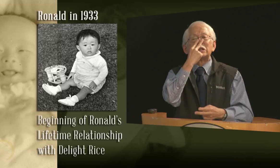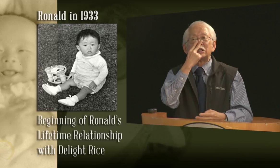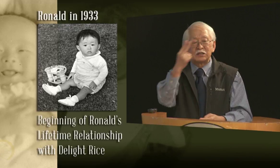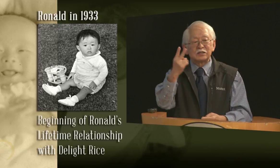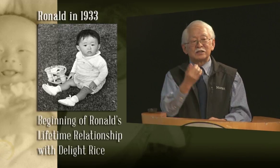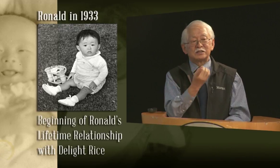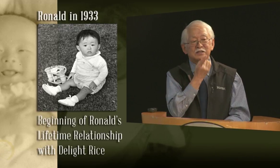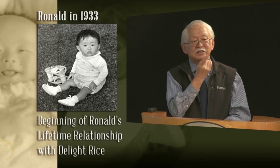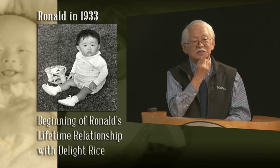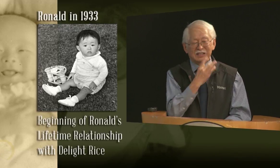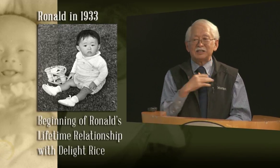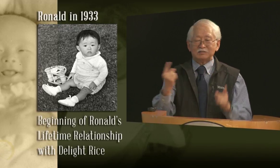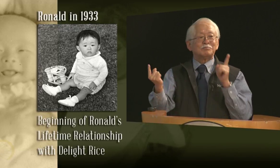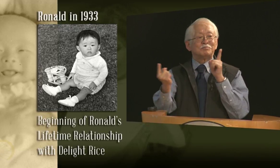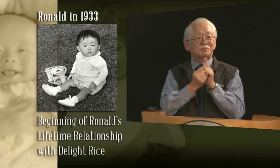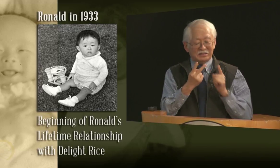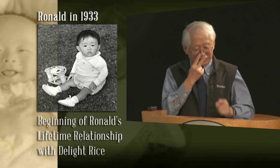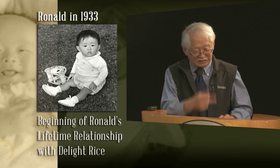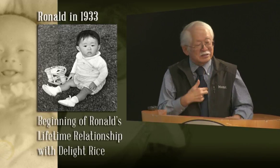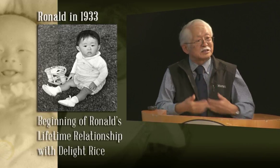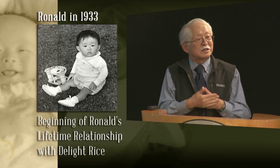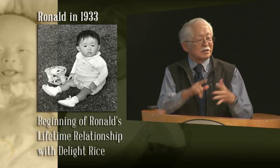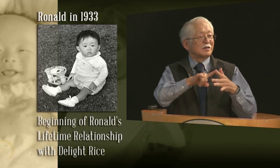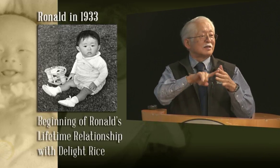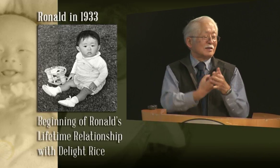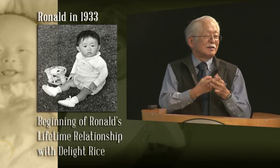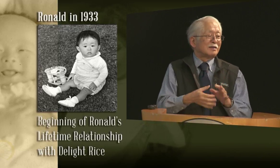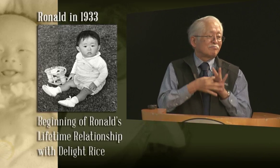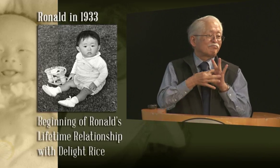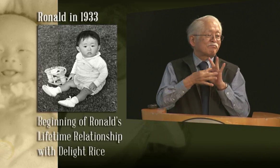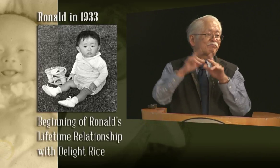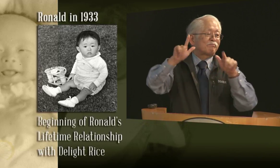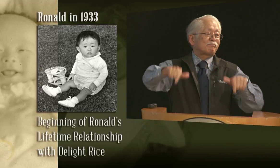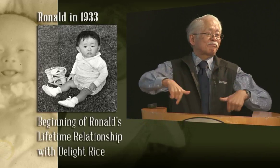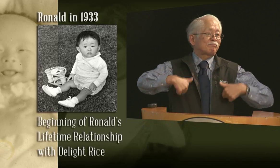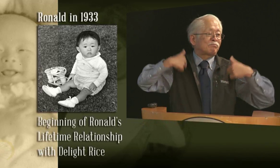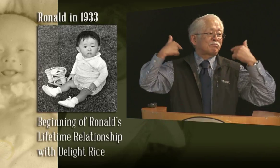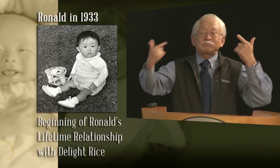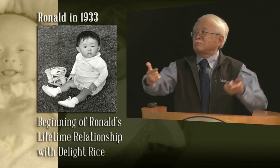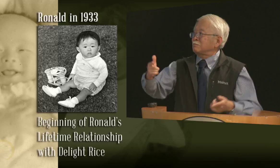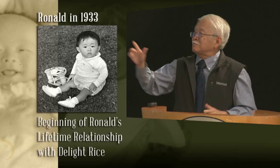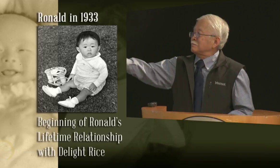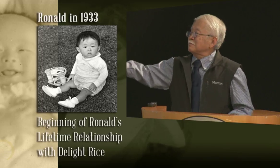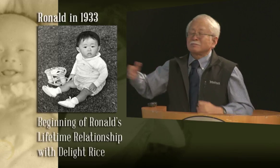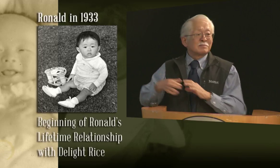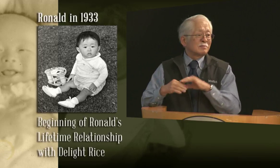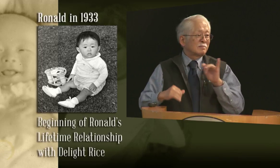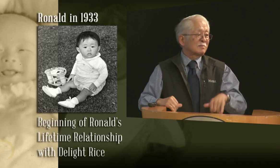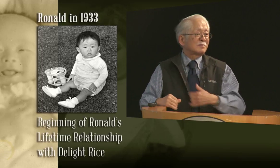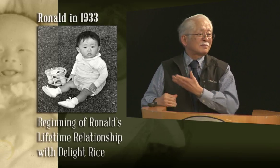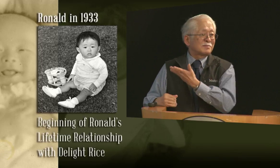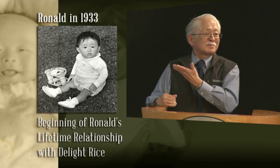the doctor recommended that they should go meet Delight. So there I was, just as an infant, as you see on the far left